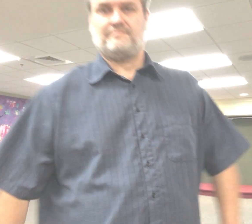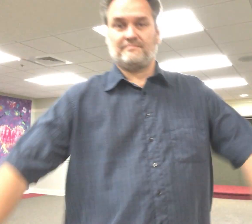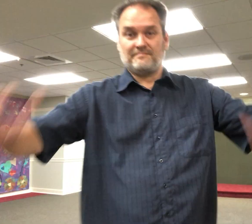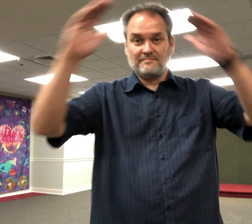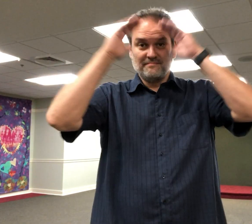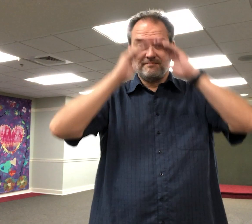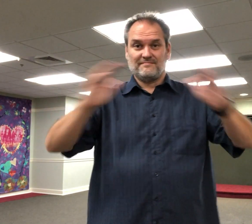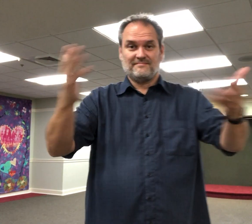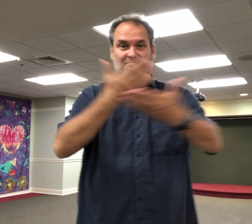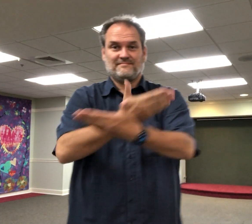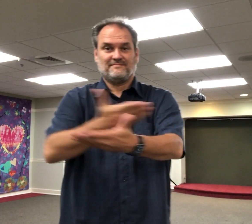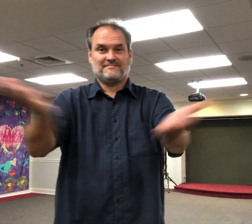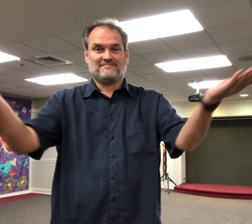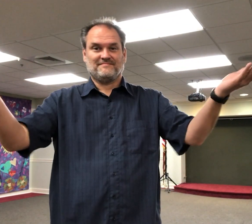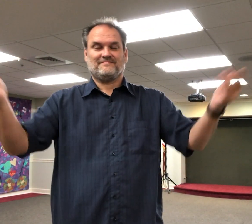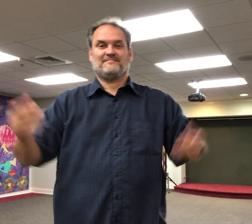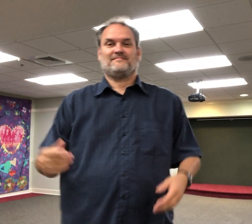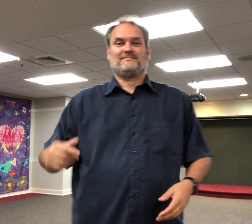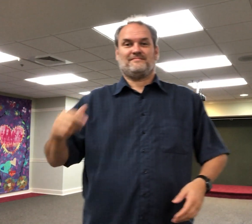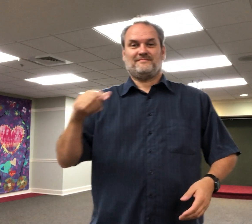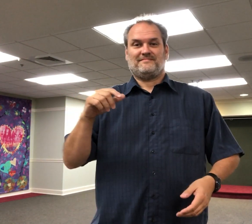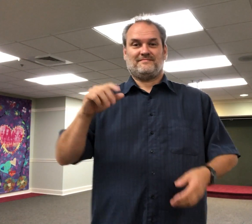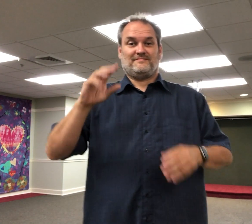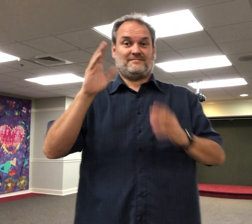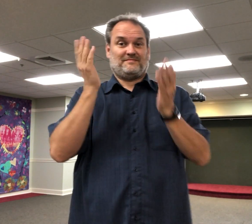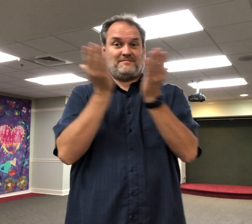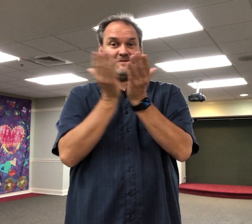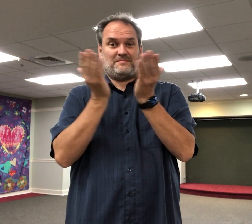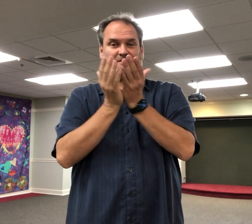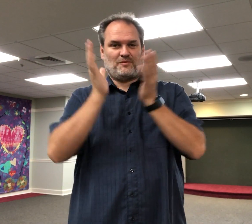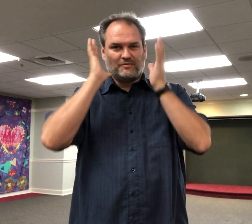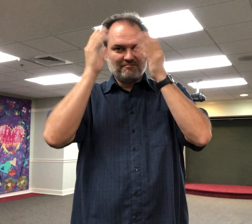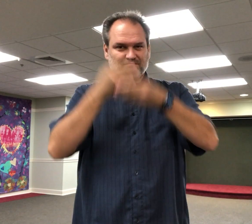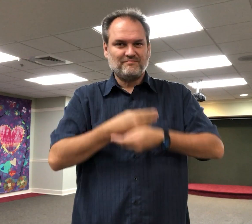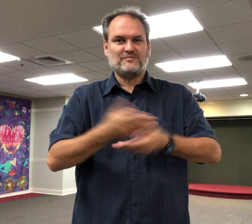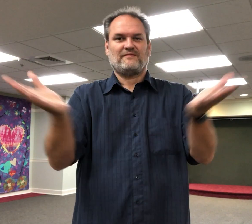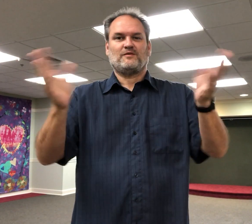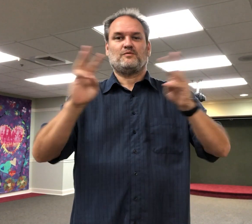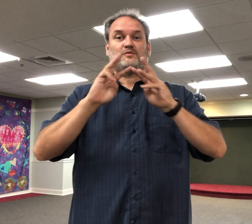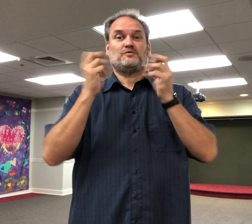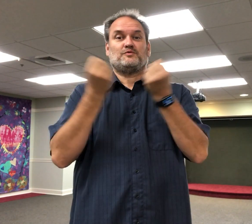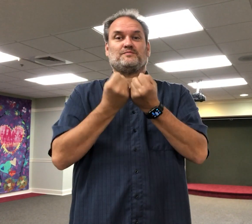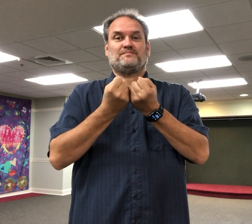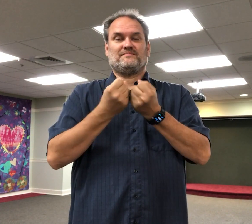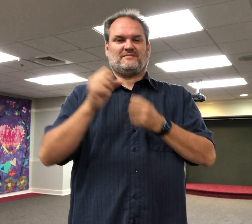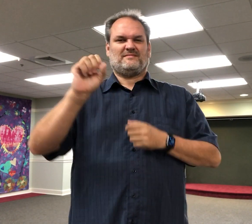Hello everyone! I wanted to let you know about an upcoming workshop